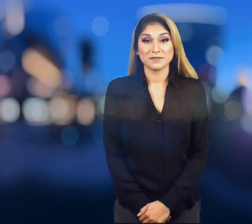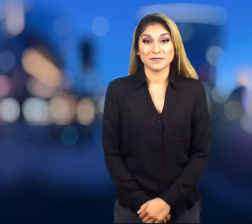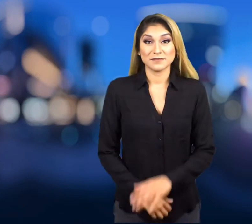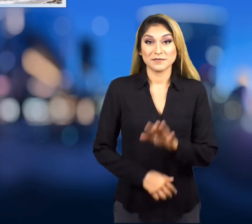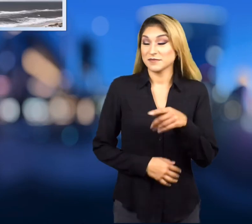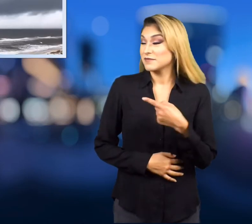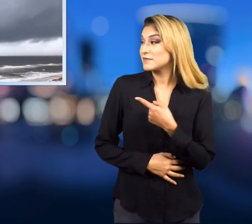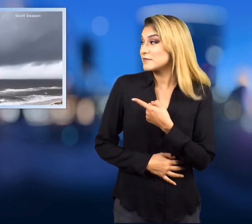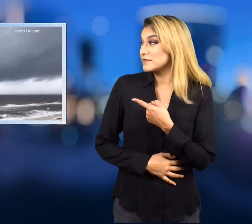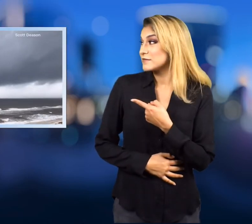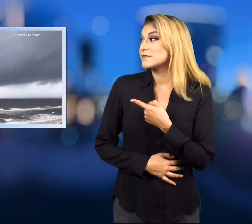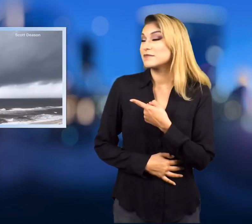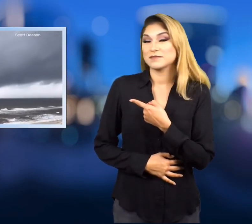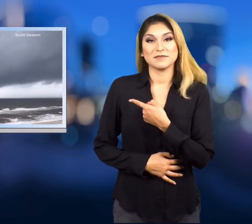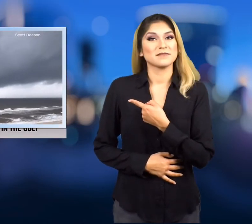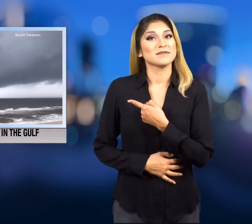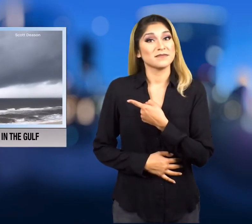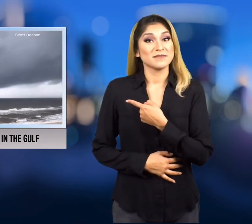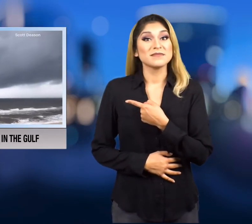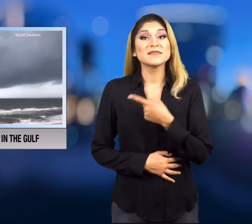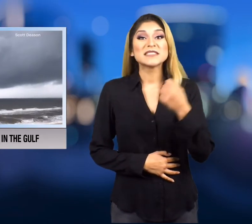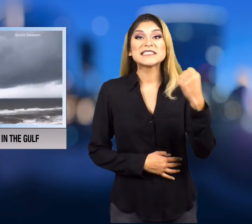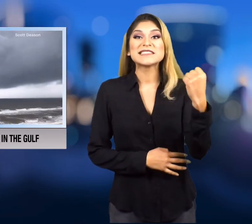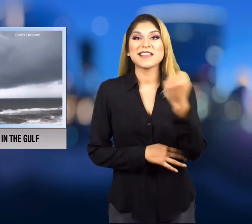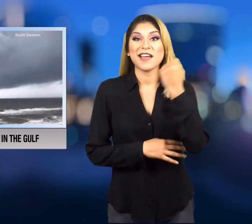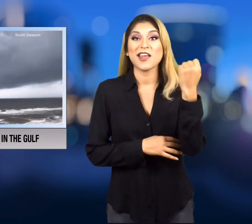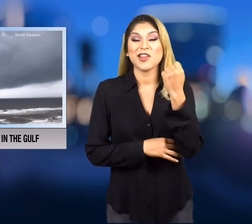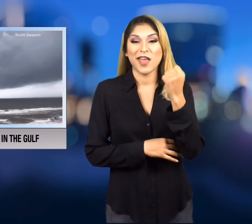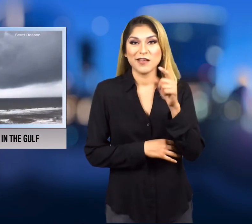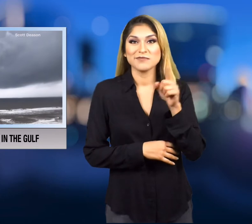Take a look at this video. Saturday in Orange